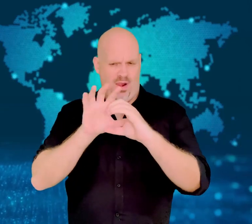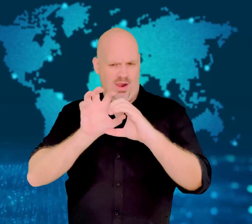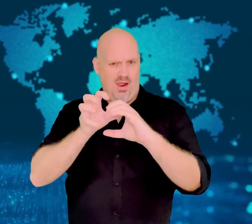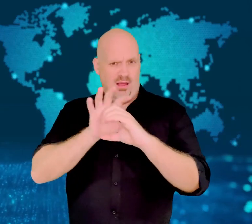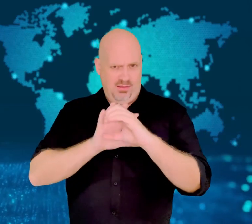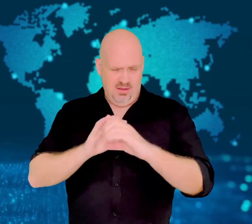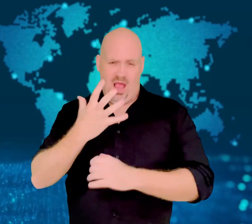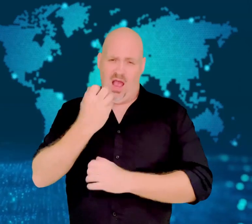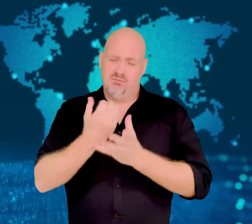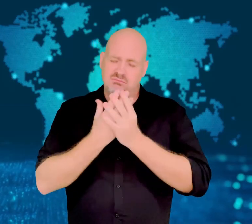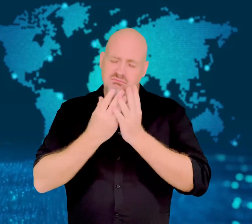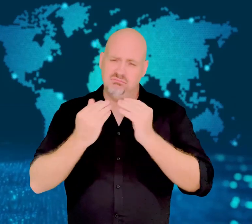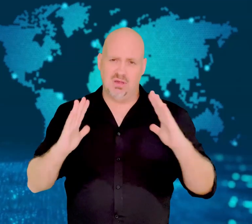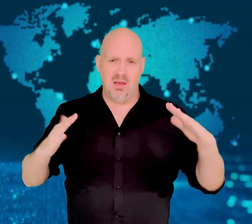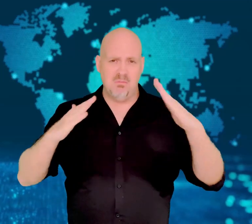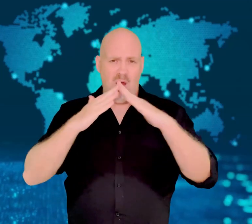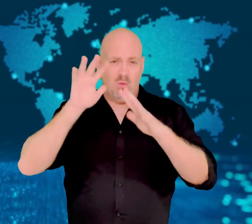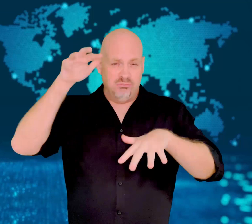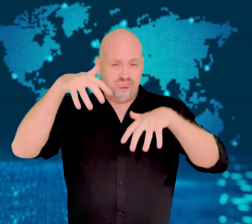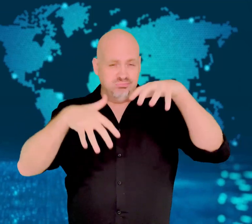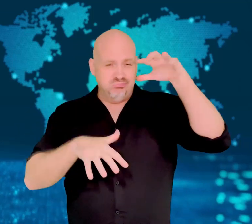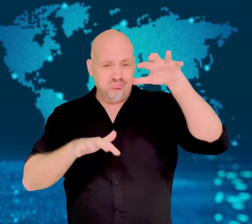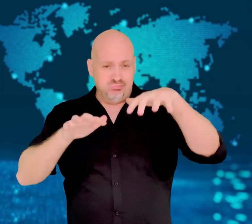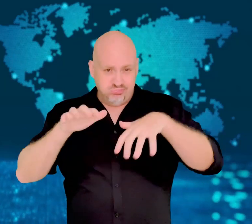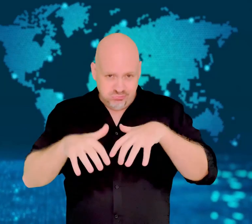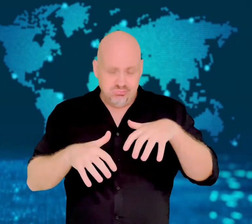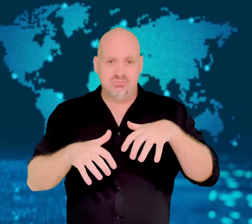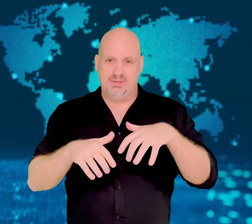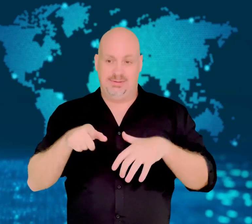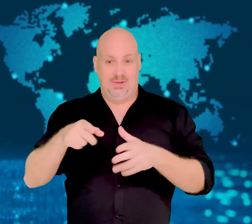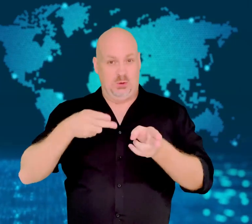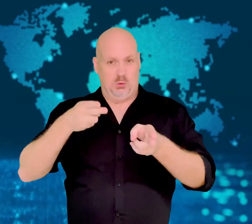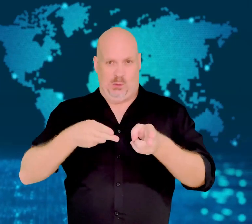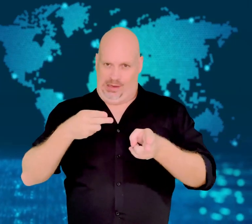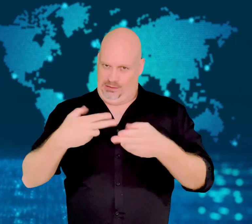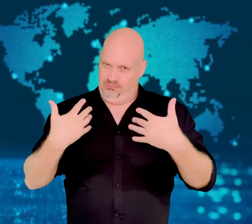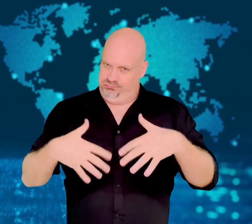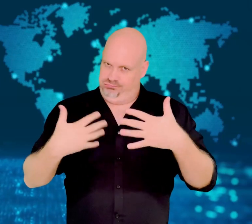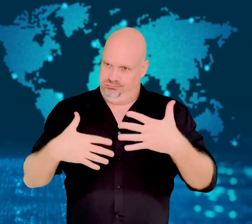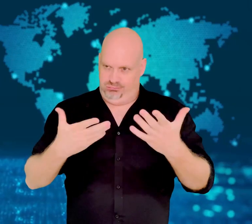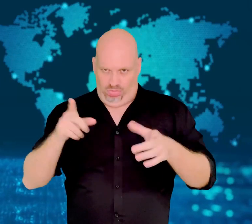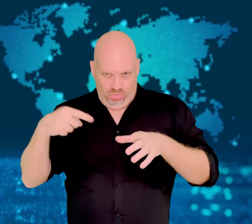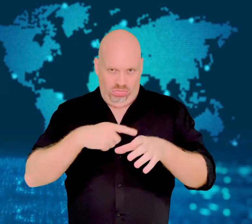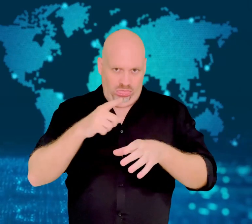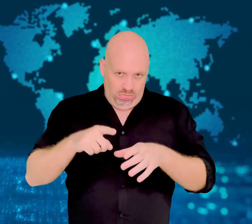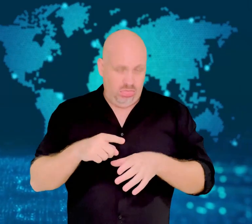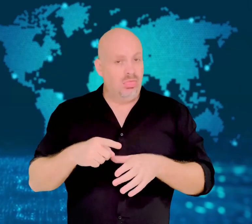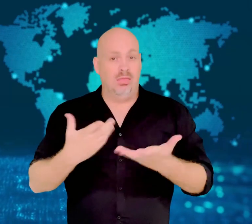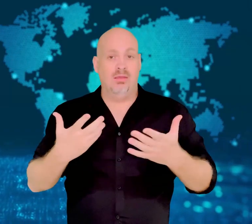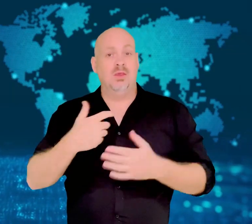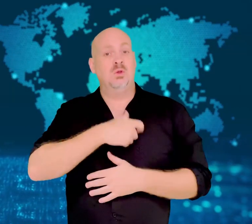for railways, but the country's people are enthusiastic train users.